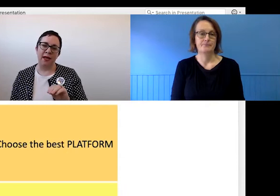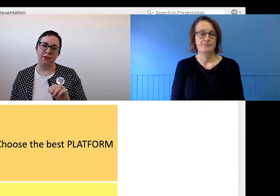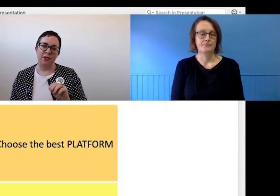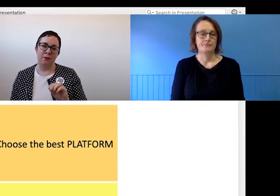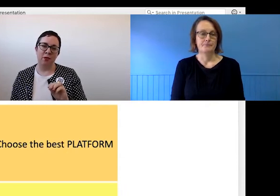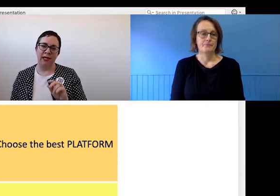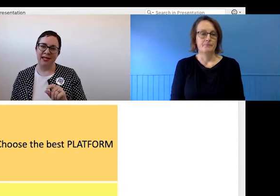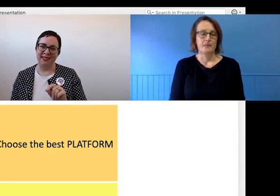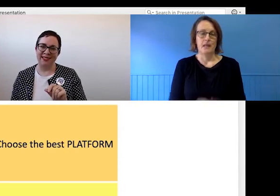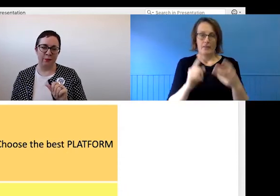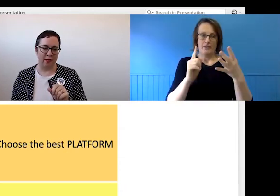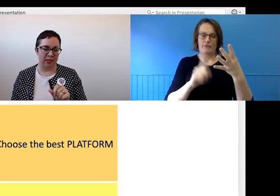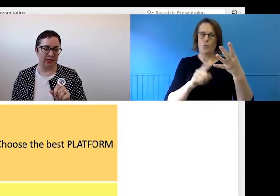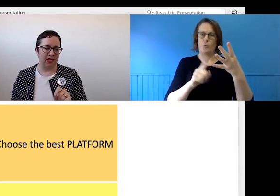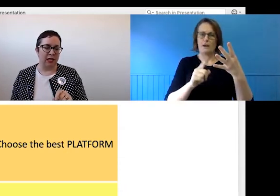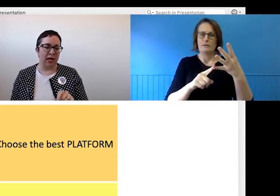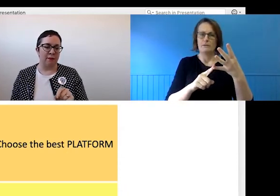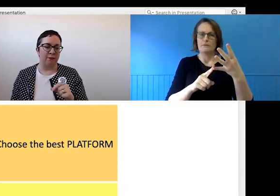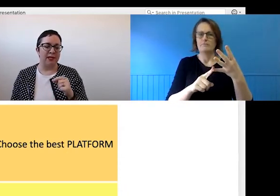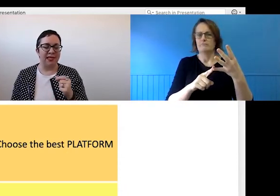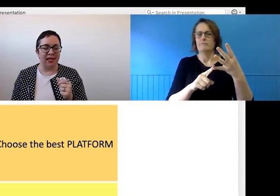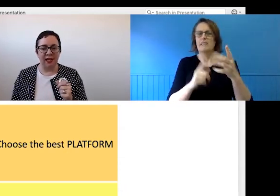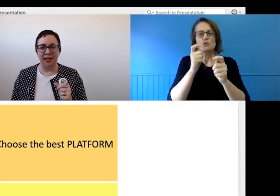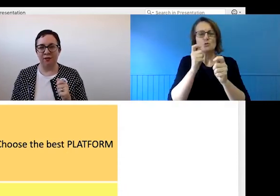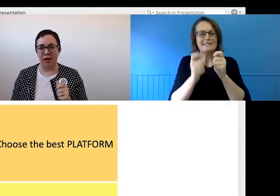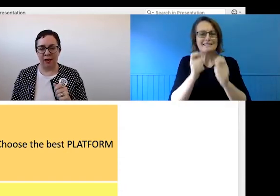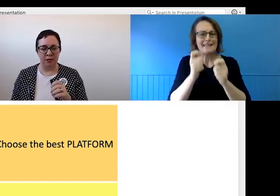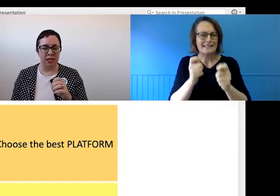and perhaps most importantly, testing the premise. Particularly